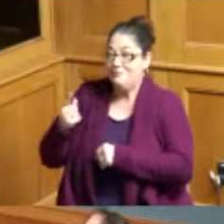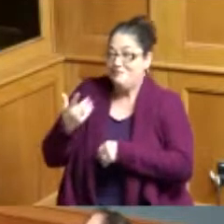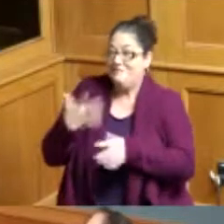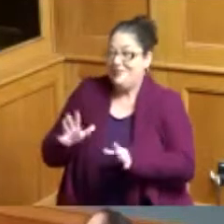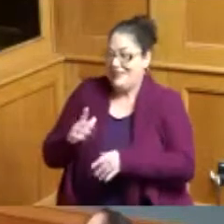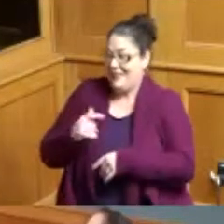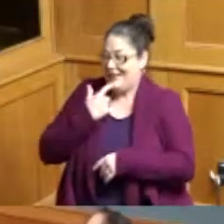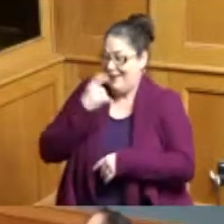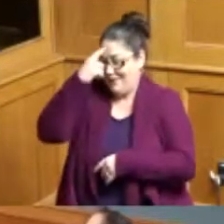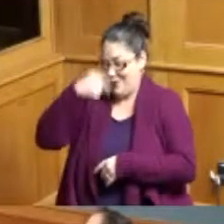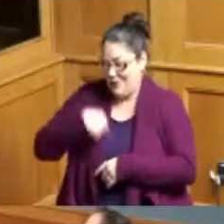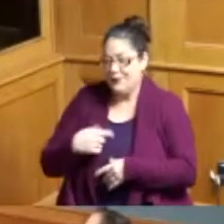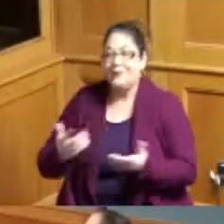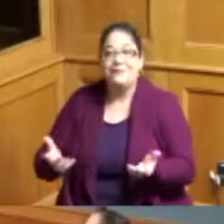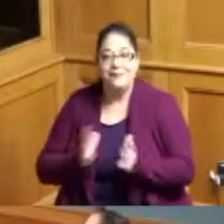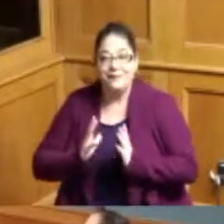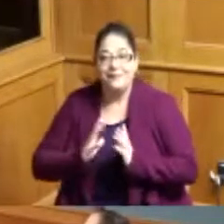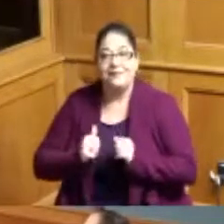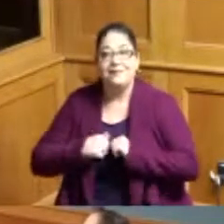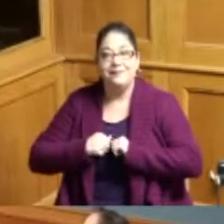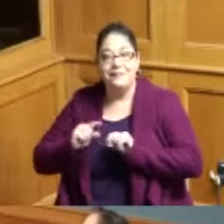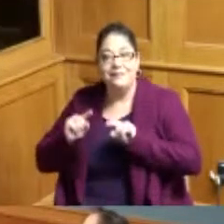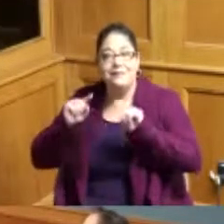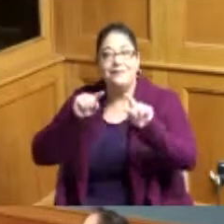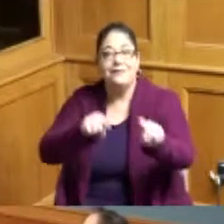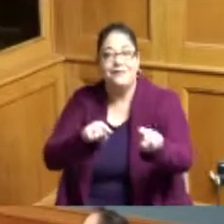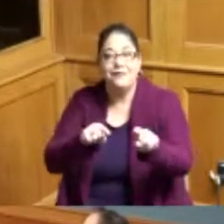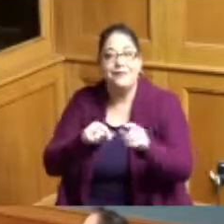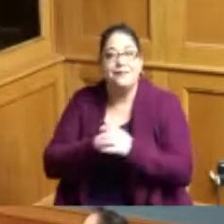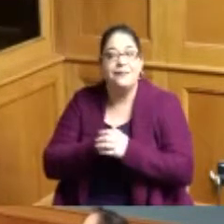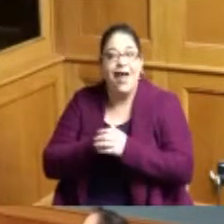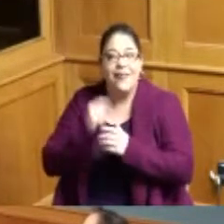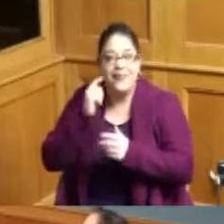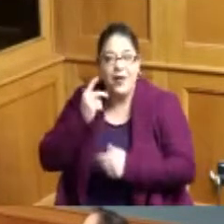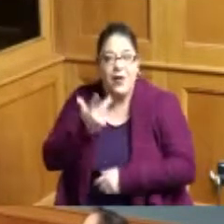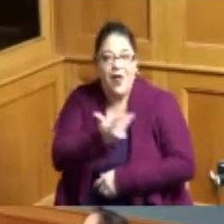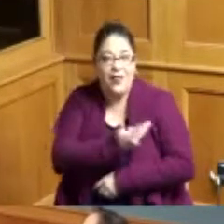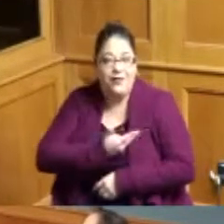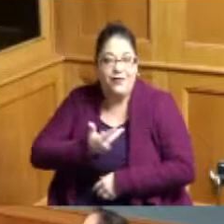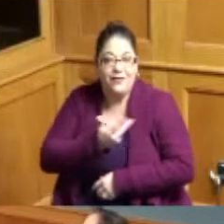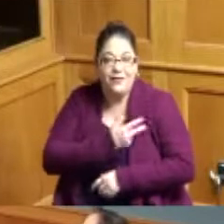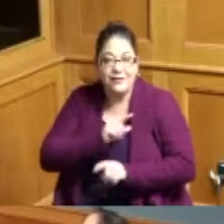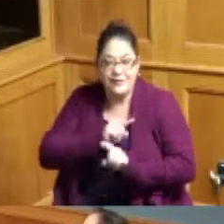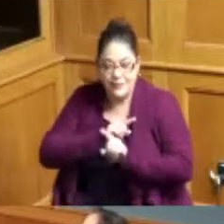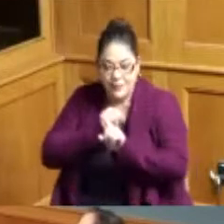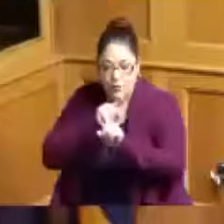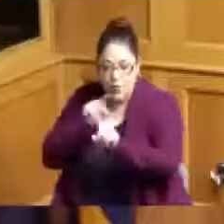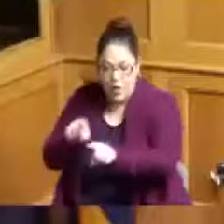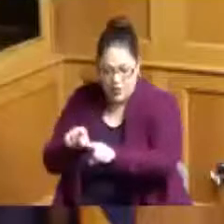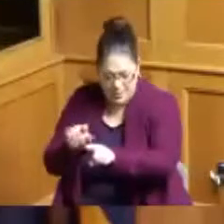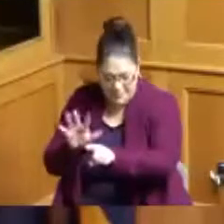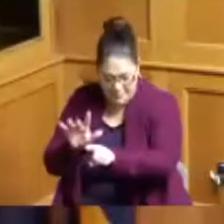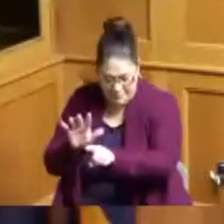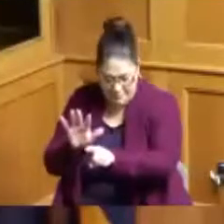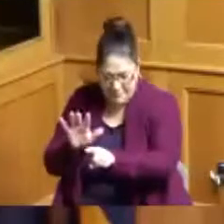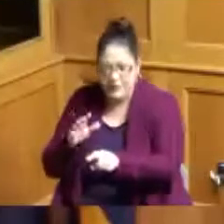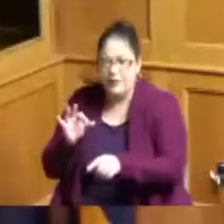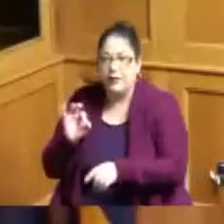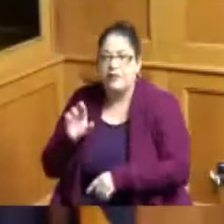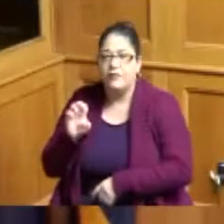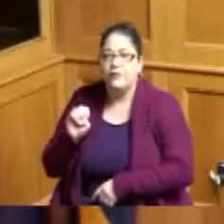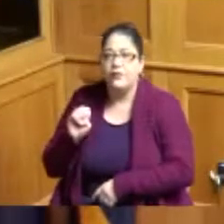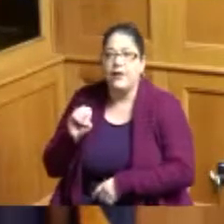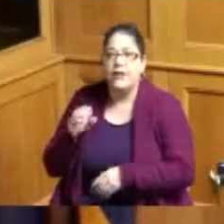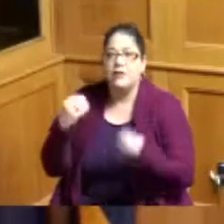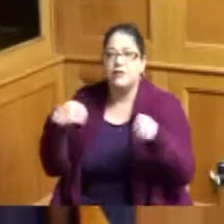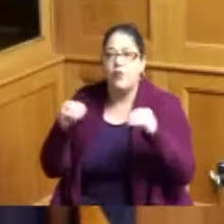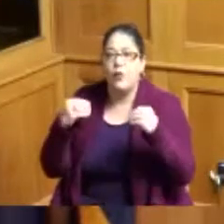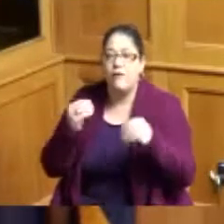I had a chance to be at as well I think all three of us at the three store food bank in world hunger